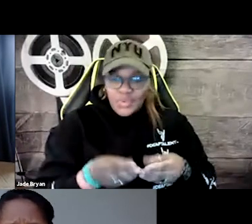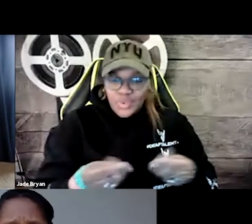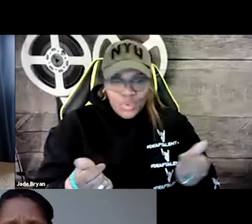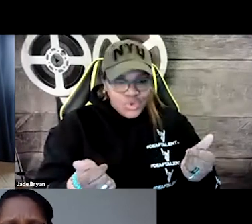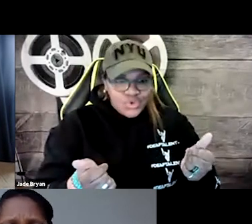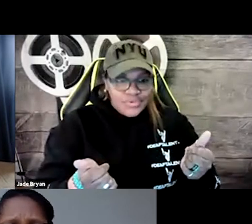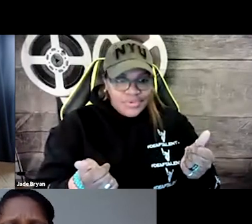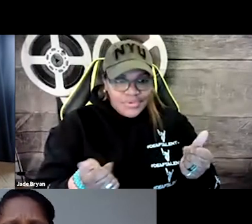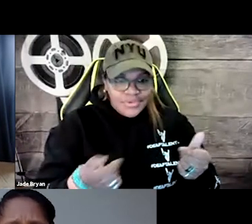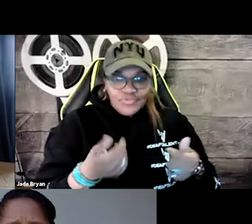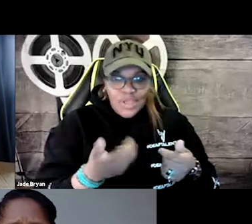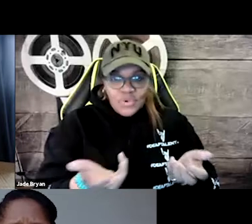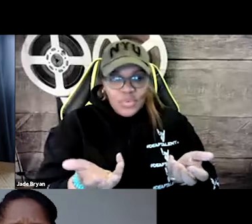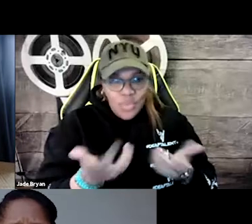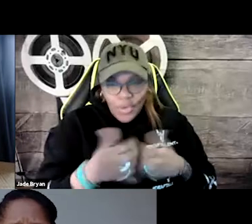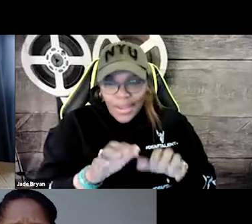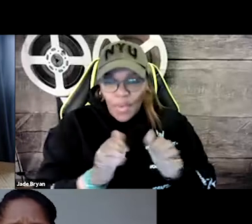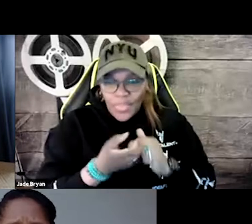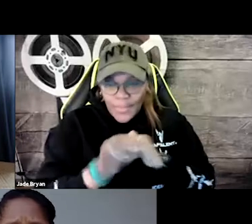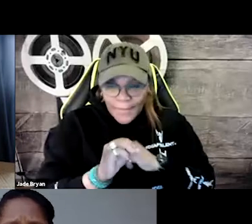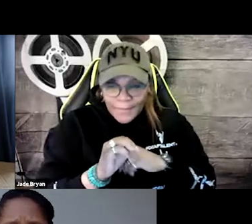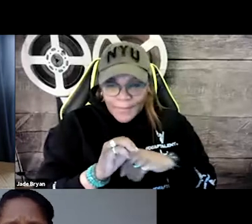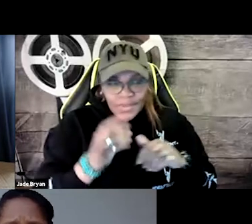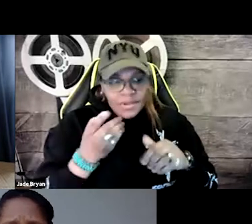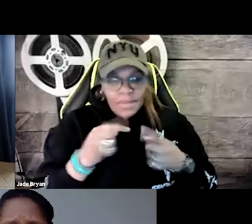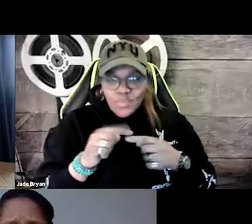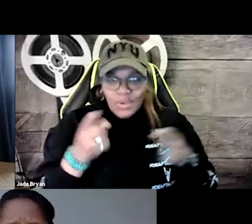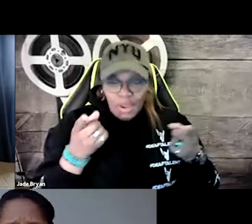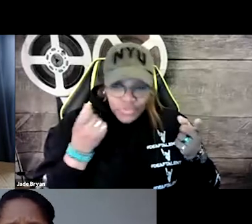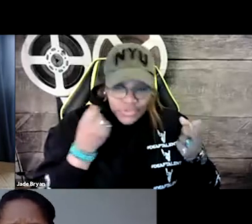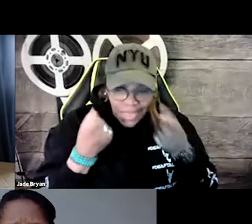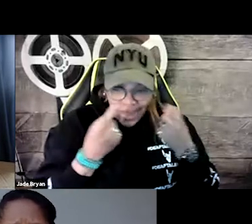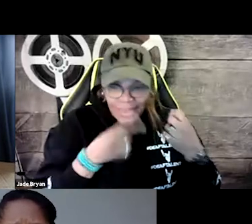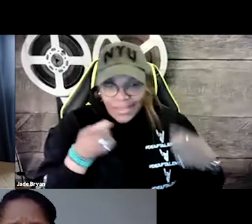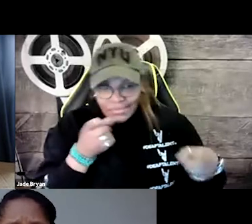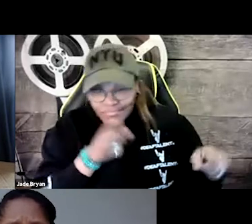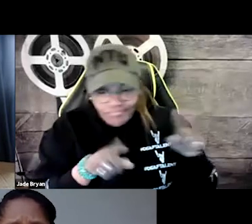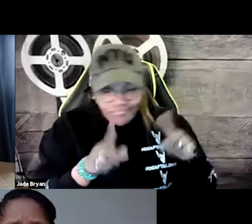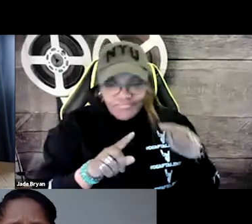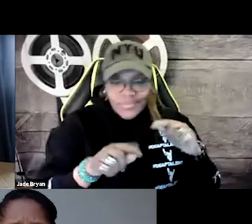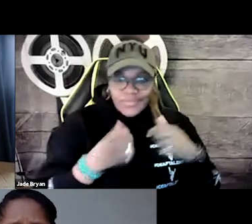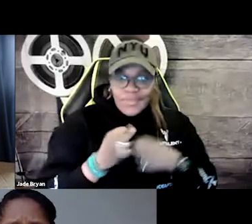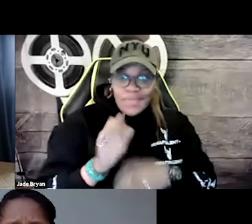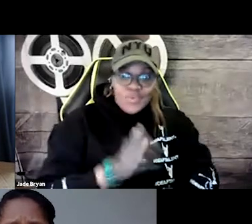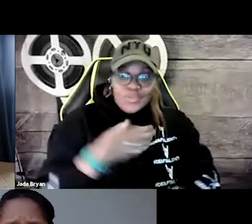And so we want to find solutions for them and not just discuss the problems, but really kind of brainstorm and figure